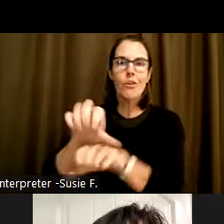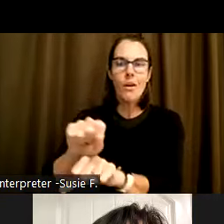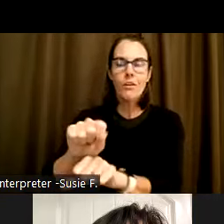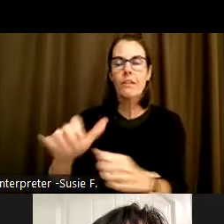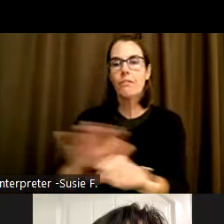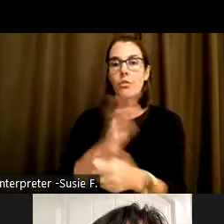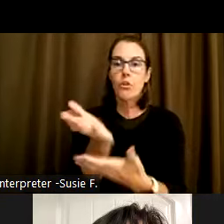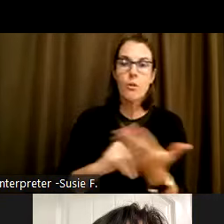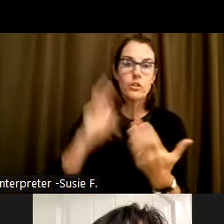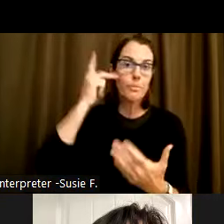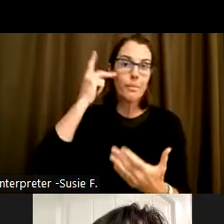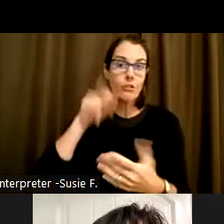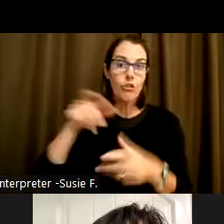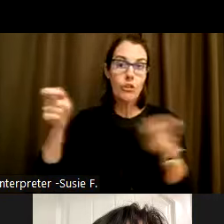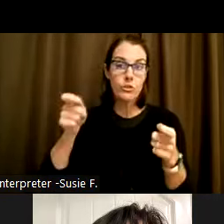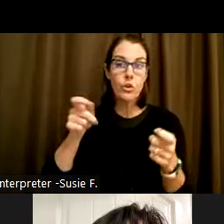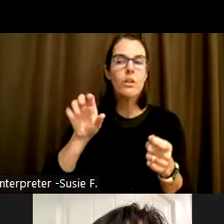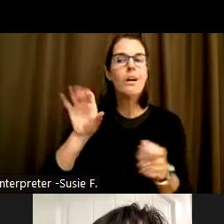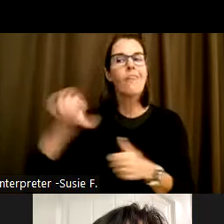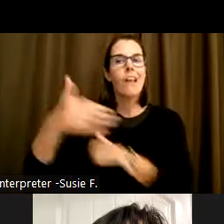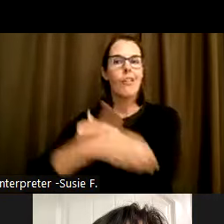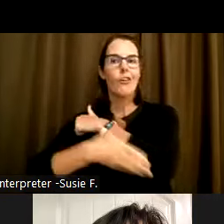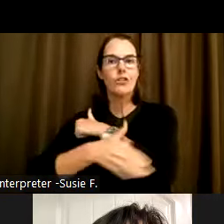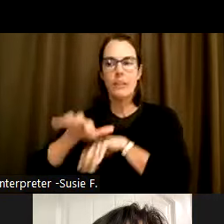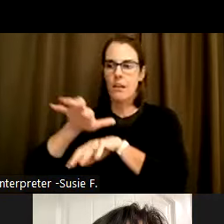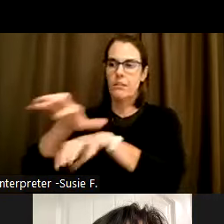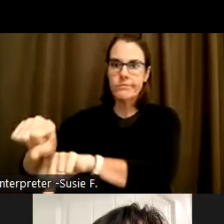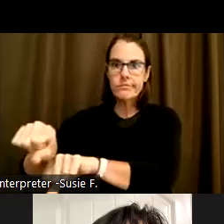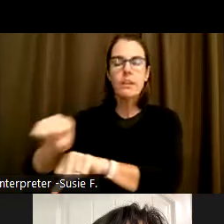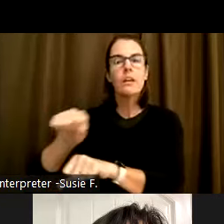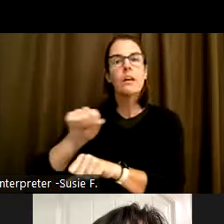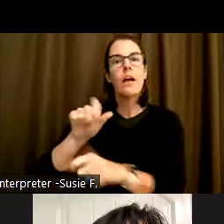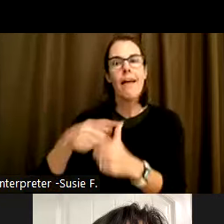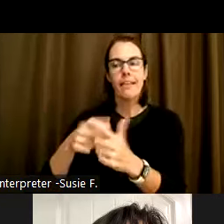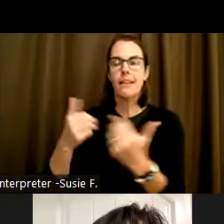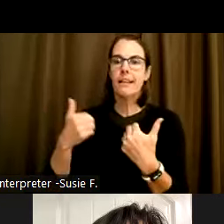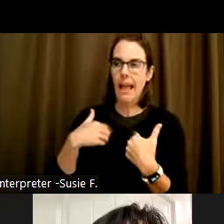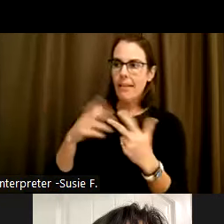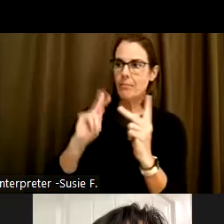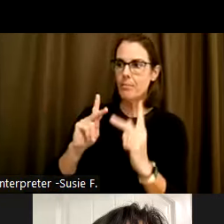control over another country, occupying it with settlers and exploiting it economically.